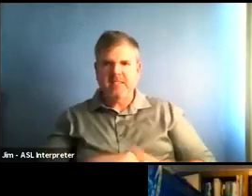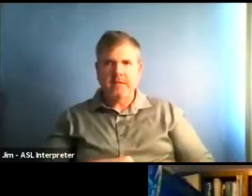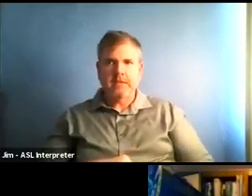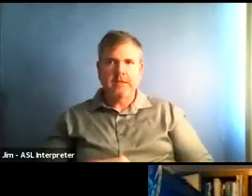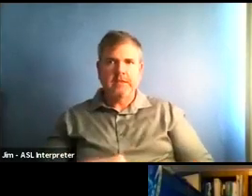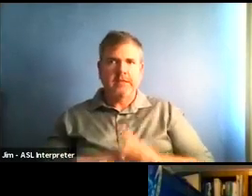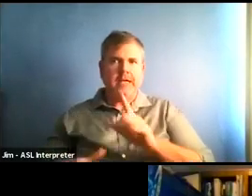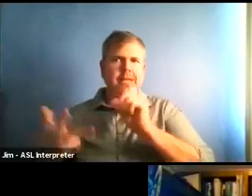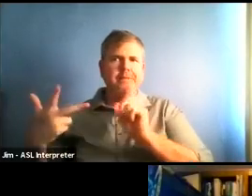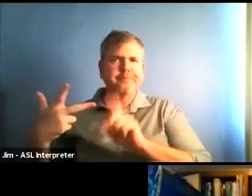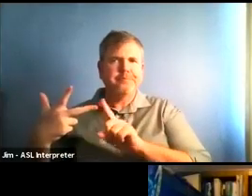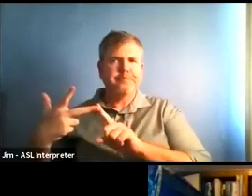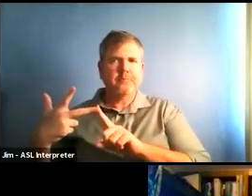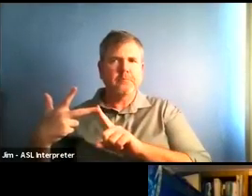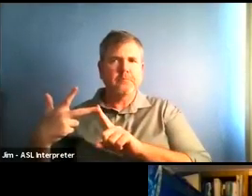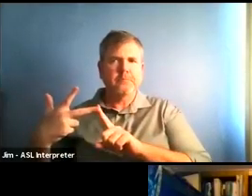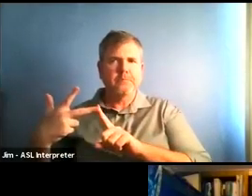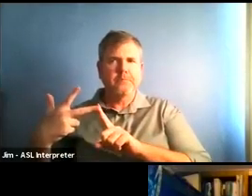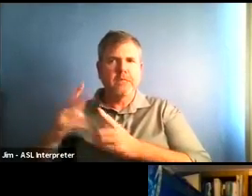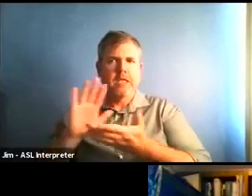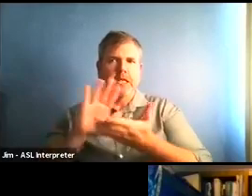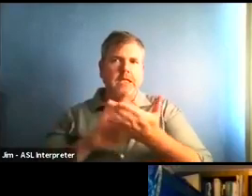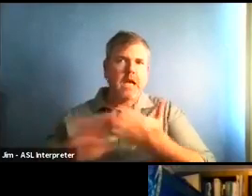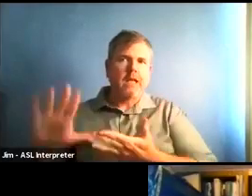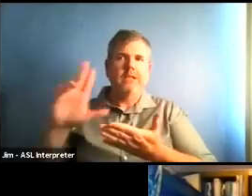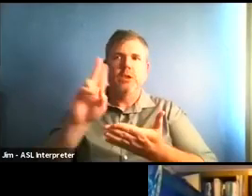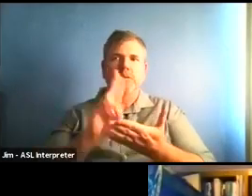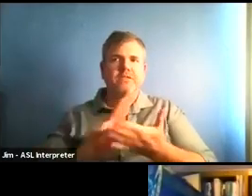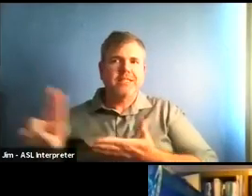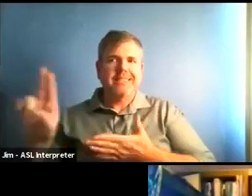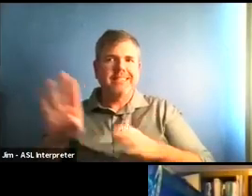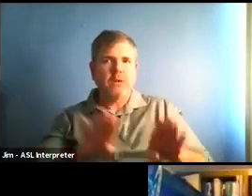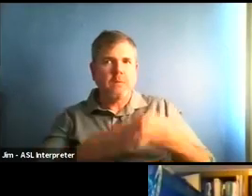education, what other tweaks are being made to our local health